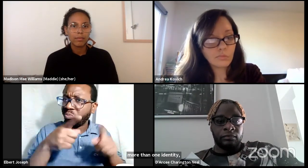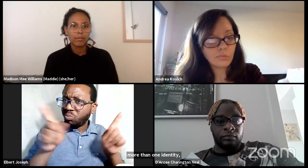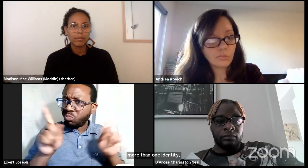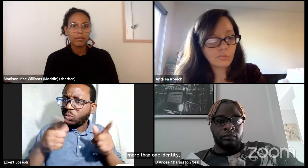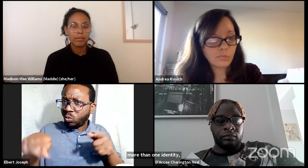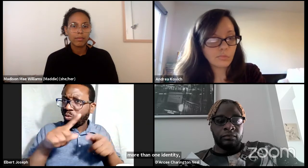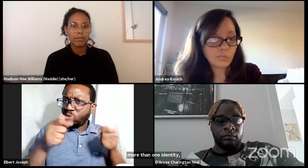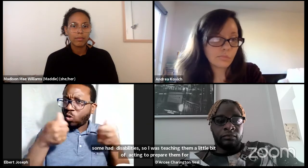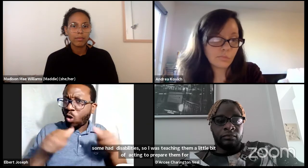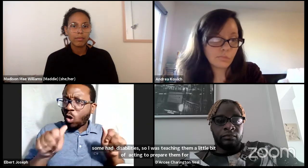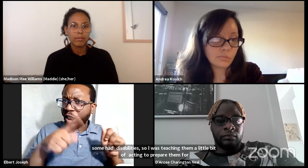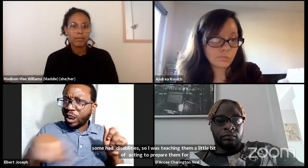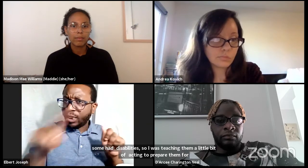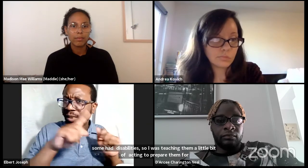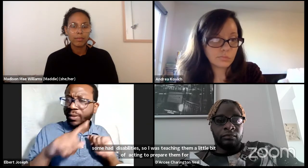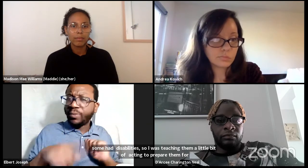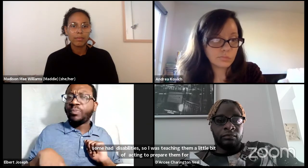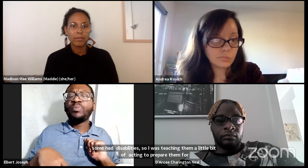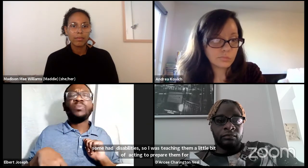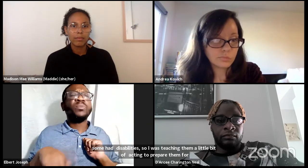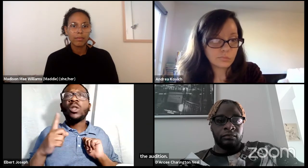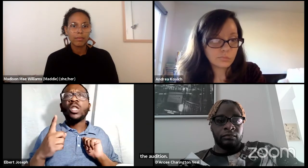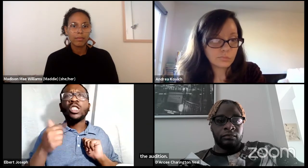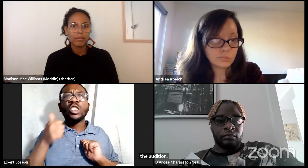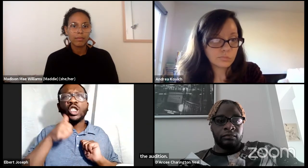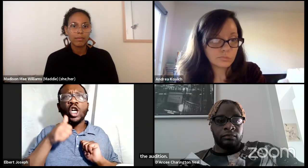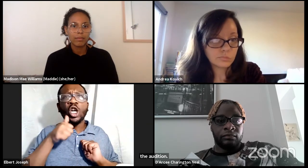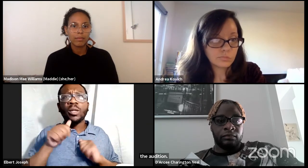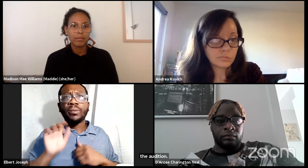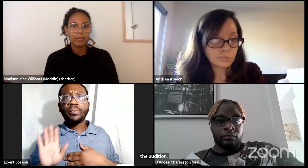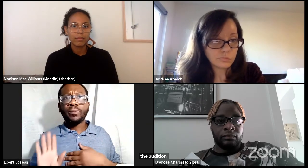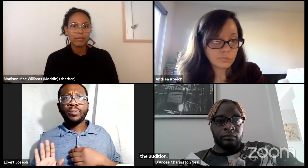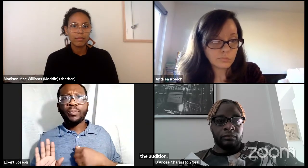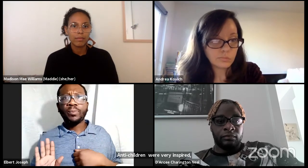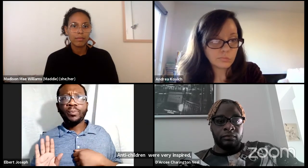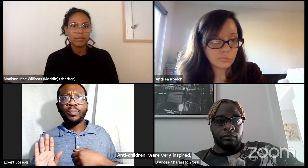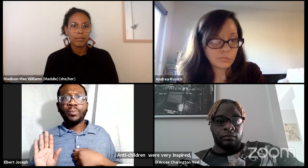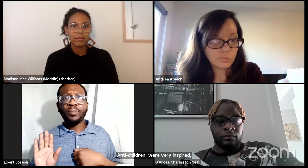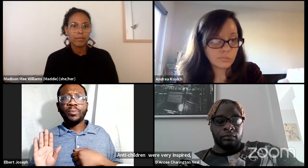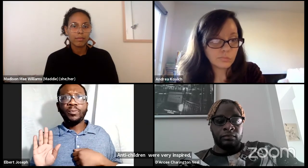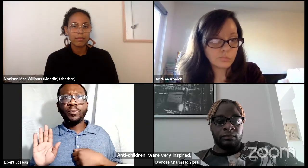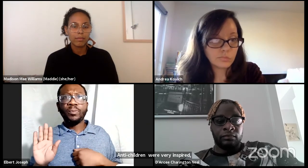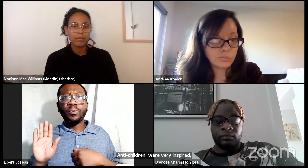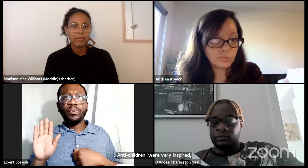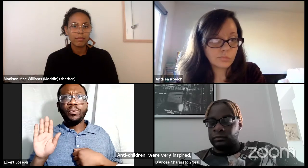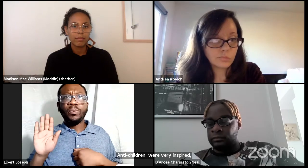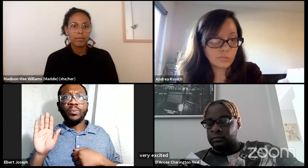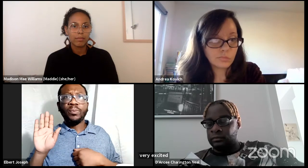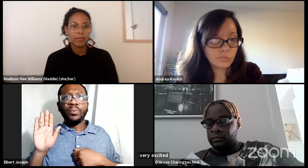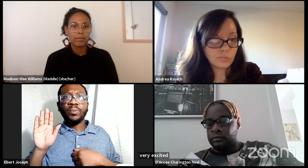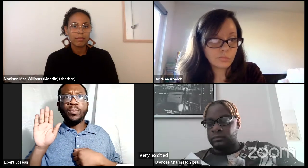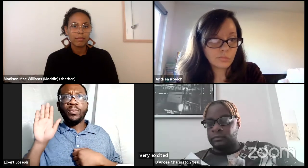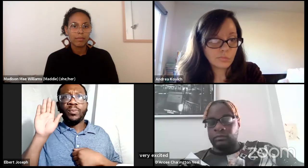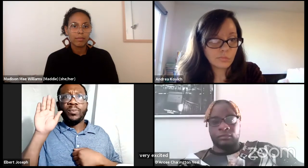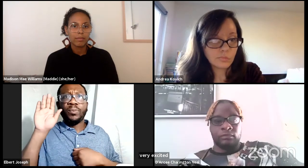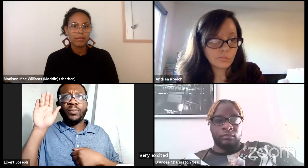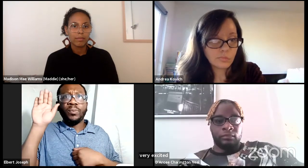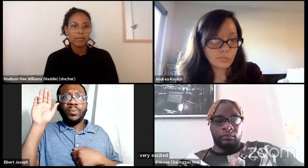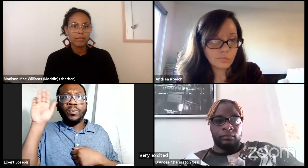And I, you know, I said you guys are ready for the audition you're ready. One girl eased up her hand.